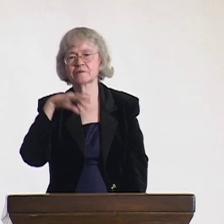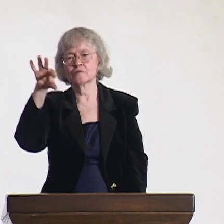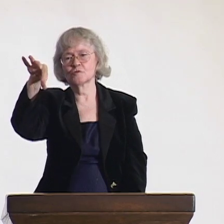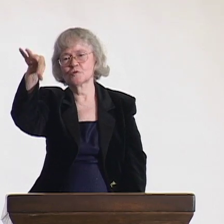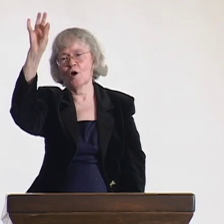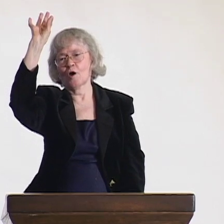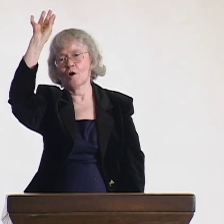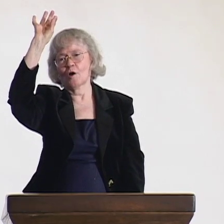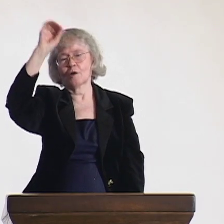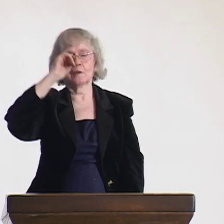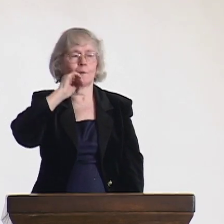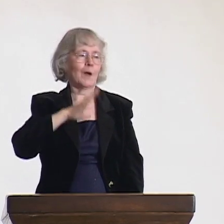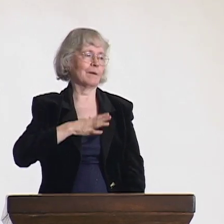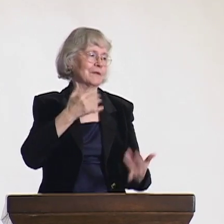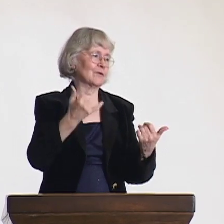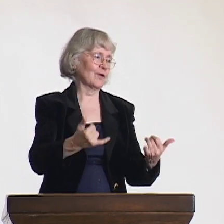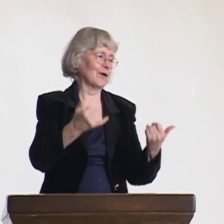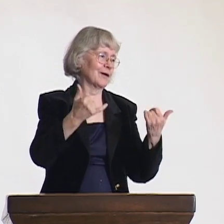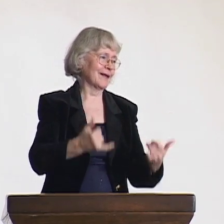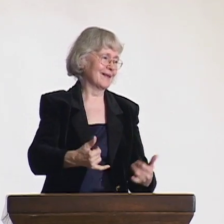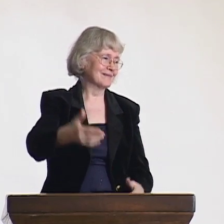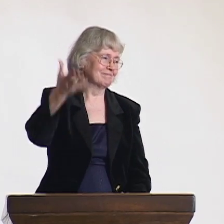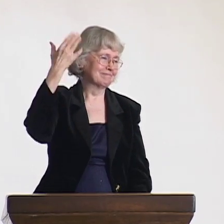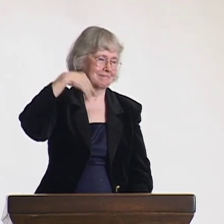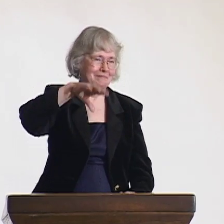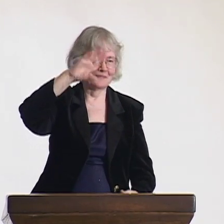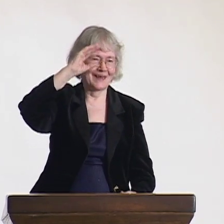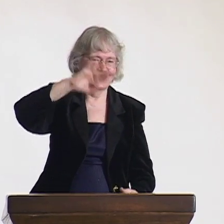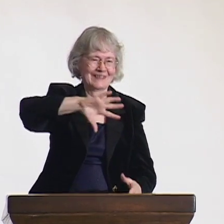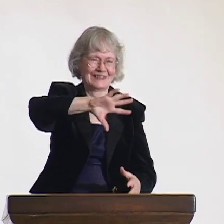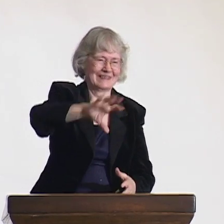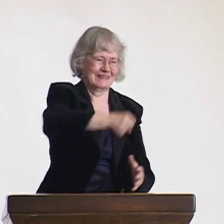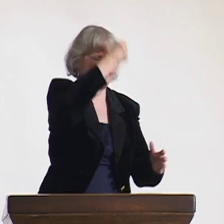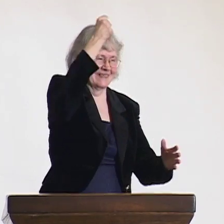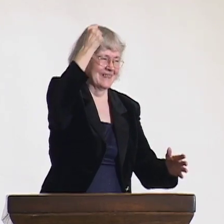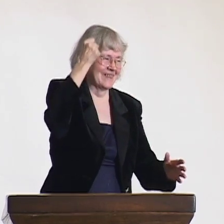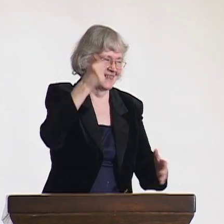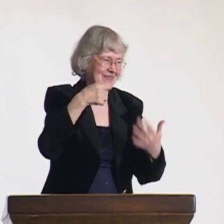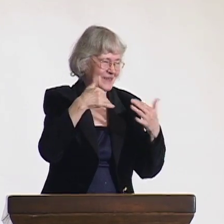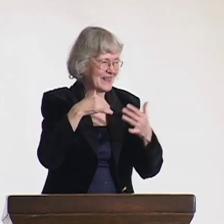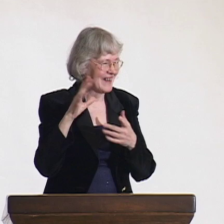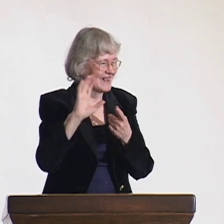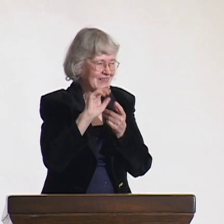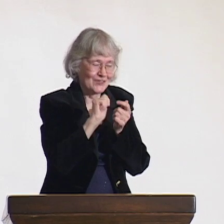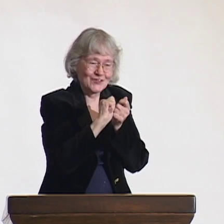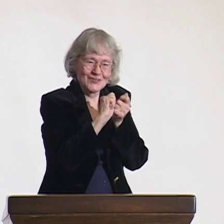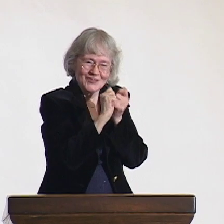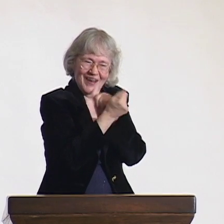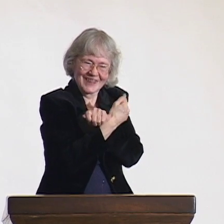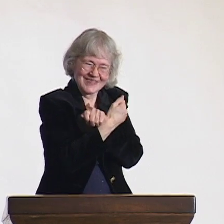so women are now in control and choose the man of their liking.